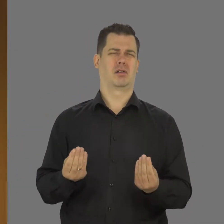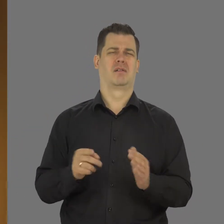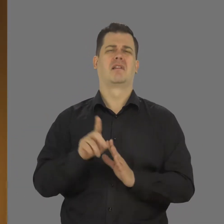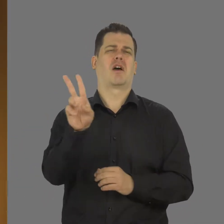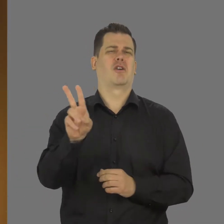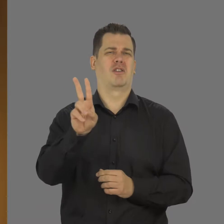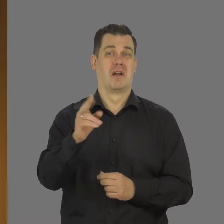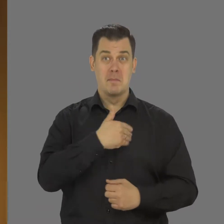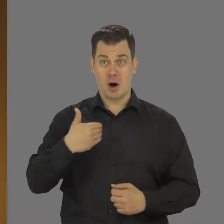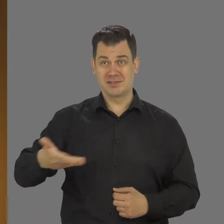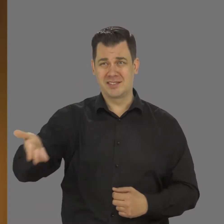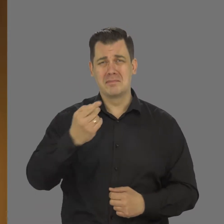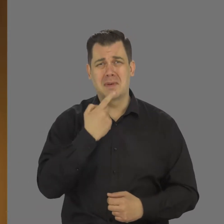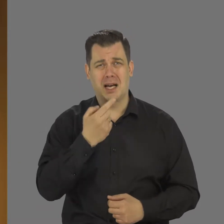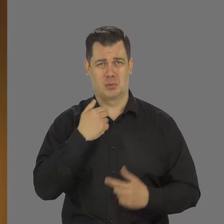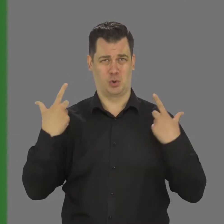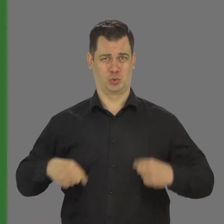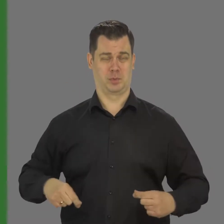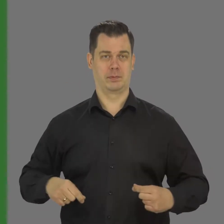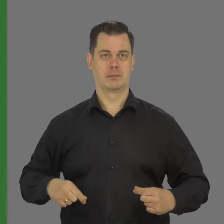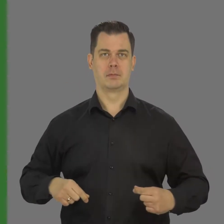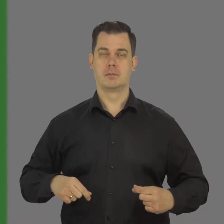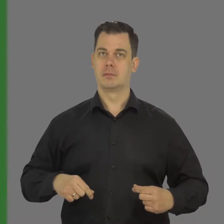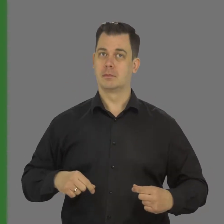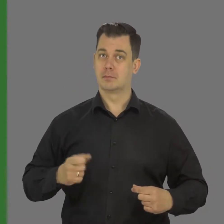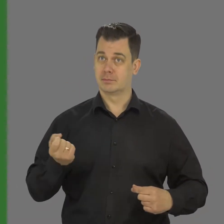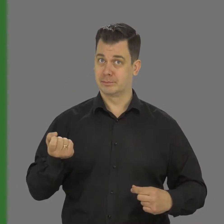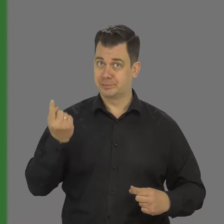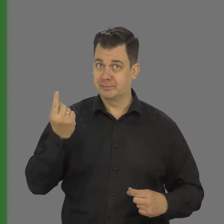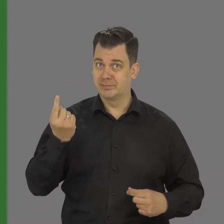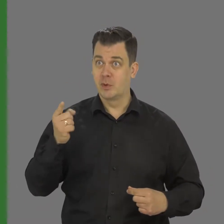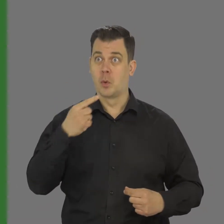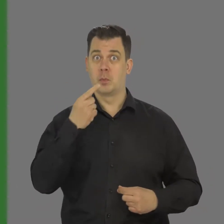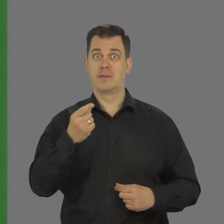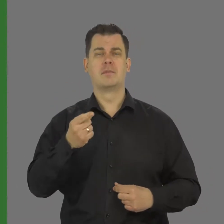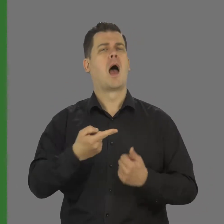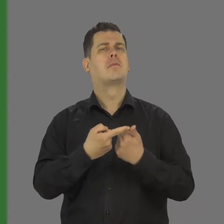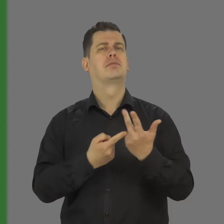After all, there are few deaf in Poland ... " When will you meet the argument, it's good to know the data..